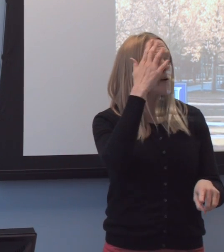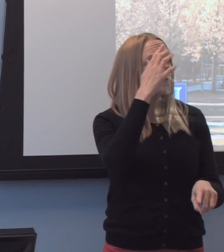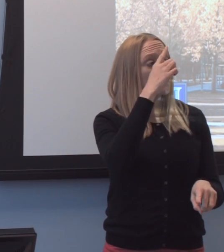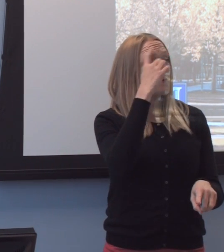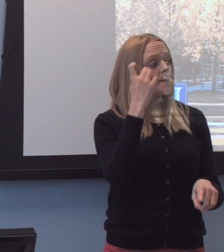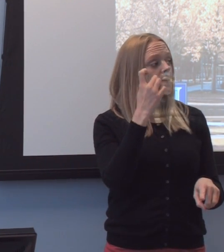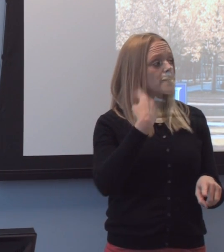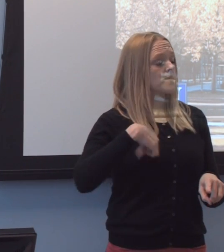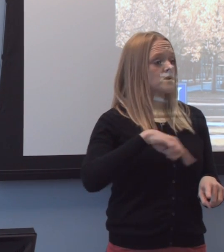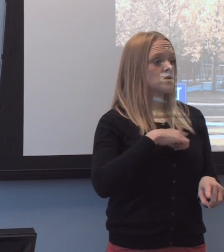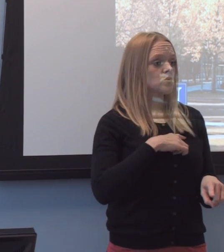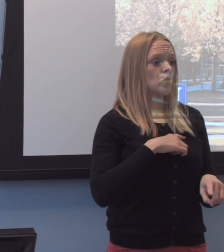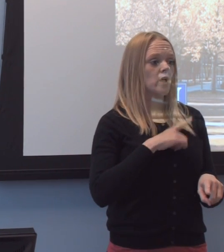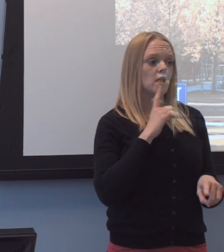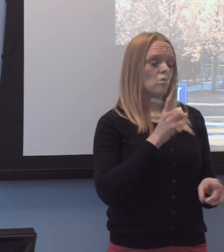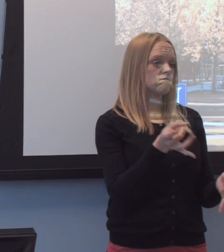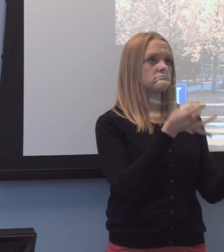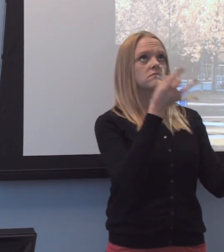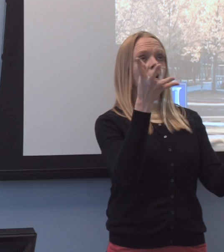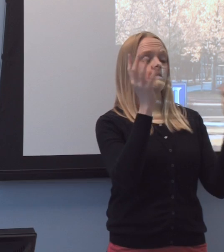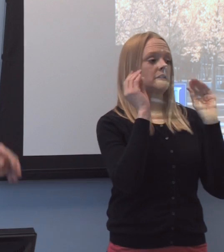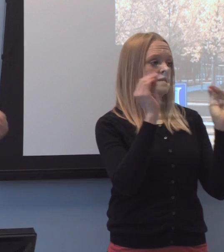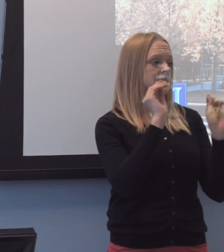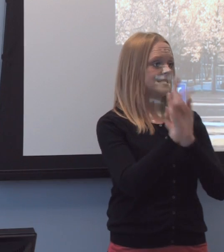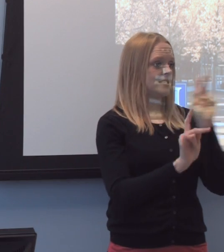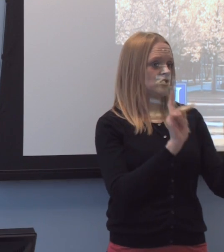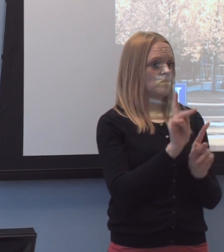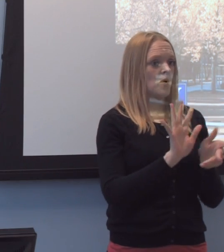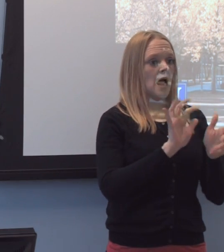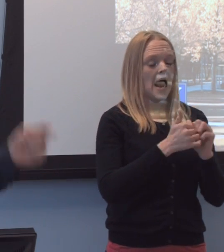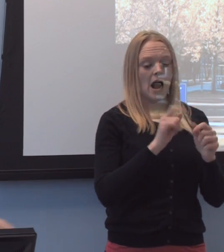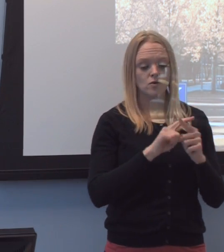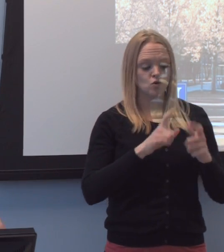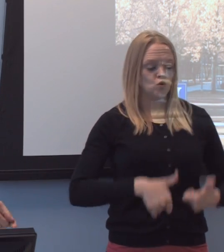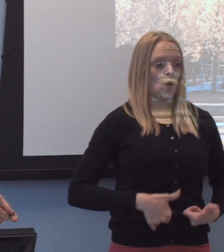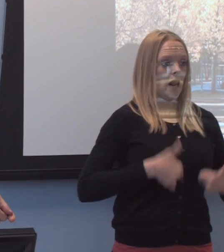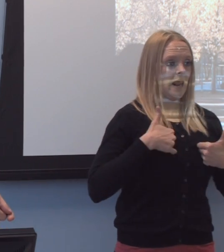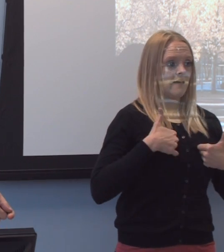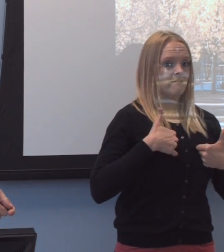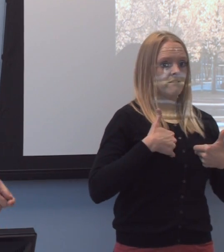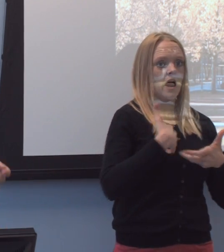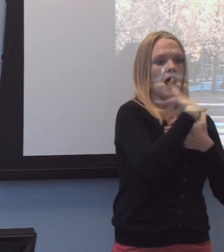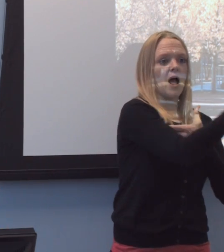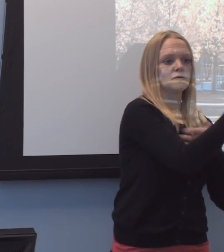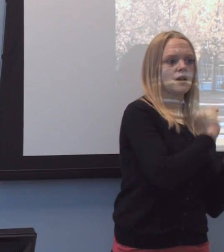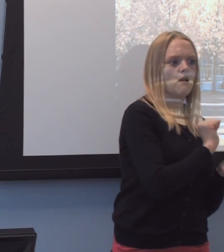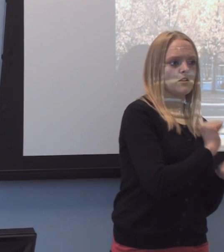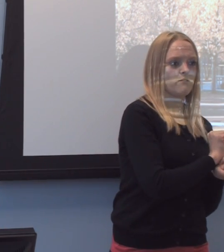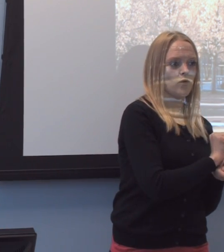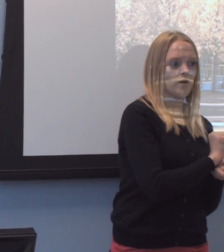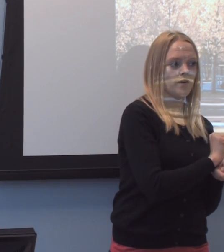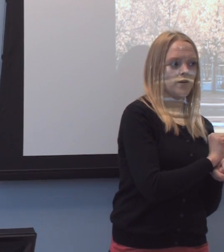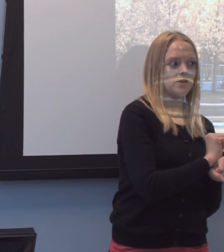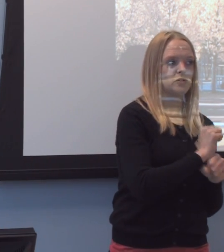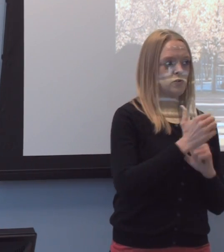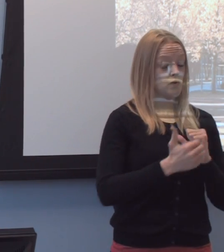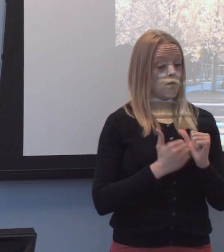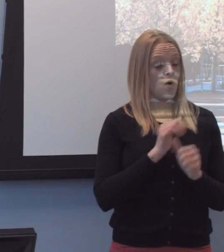that we were abysmal at teaching people how to live outside of work, that most of their employment failures